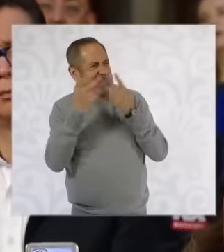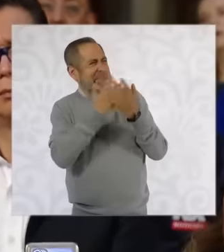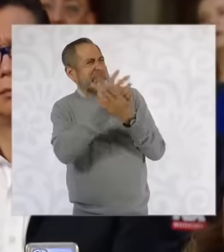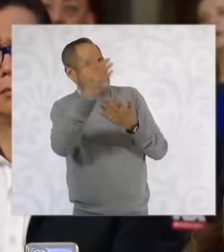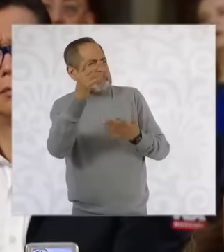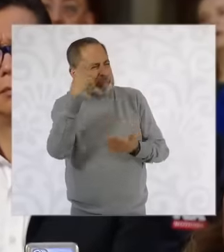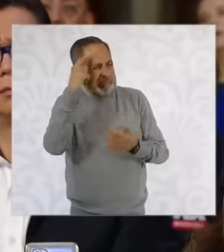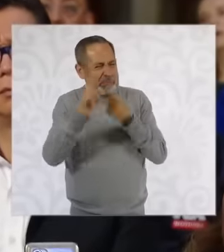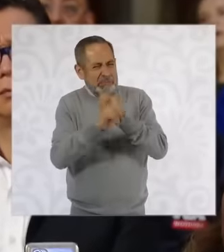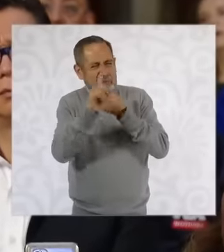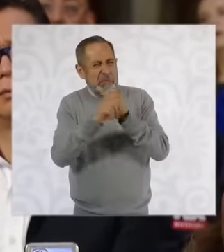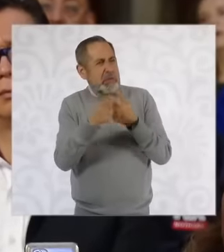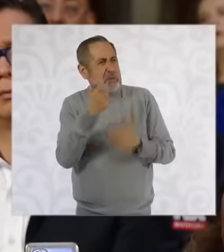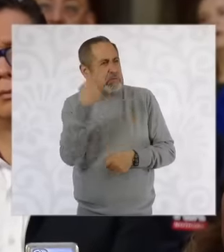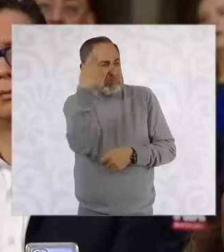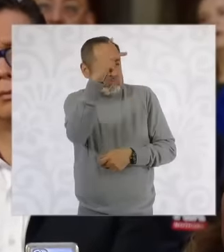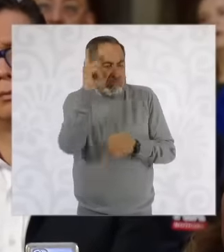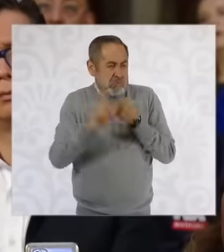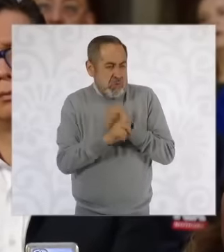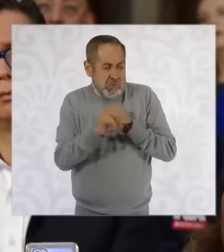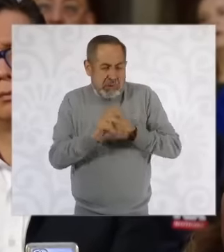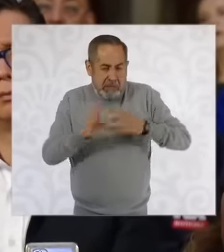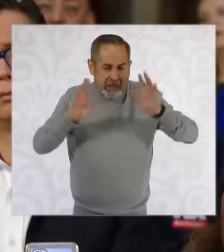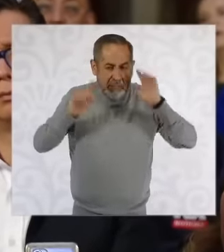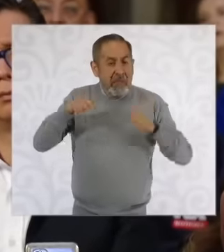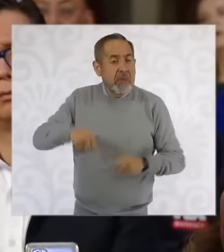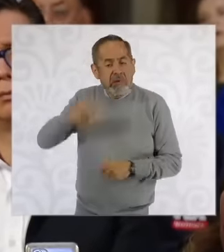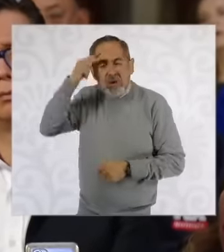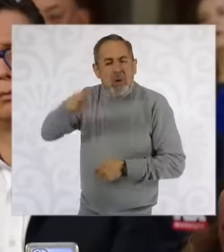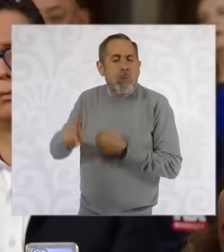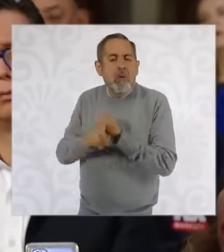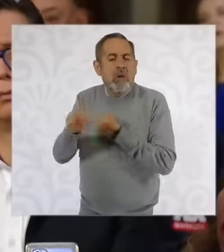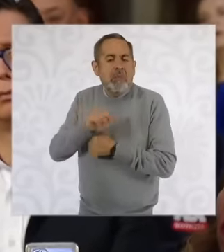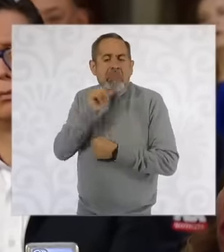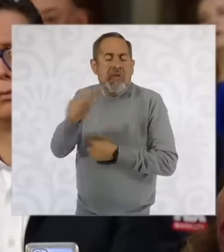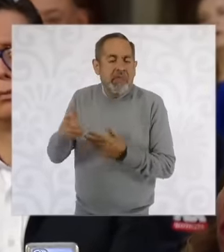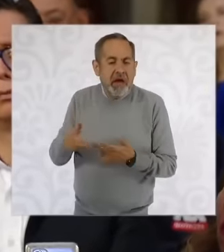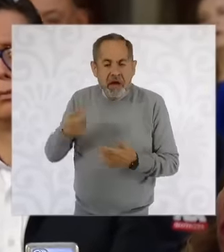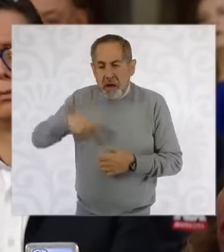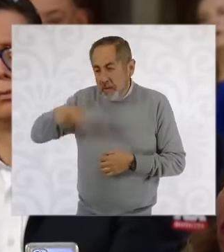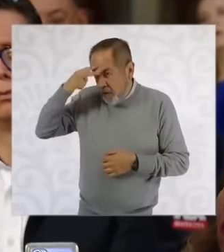economic problem for them more than anything else but for Mexico and now that Mexico is advancing, that